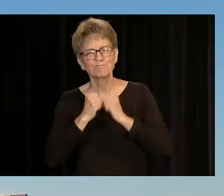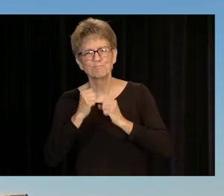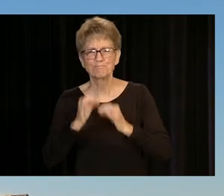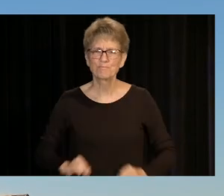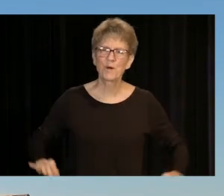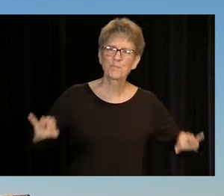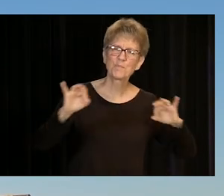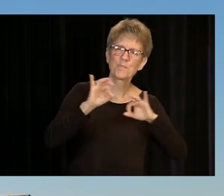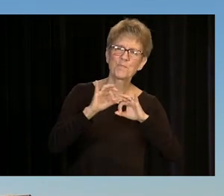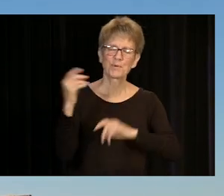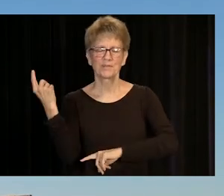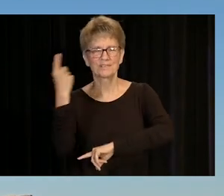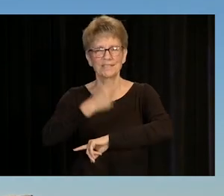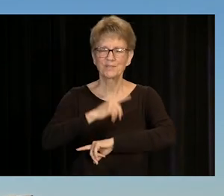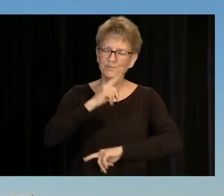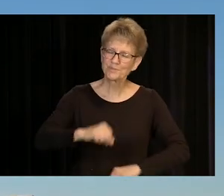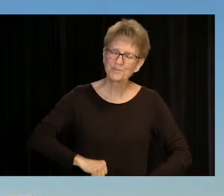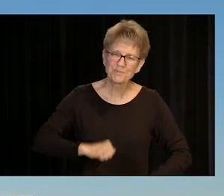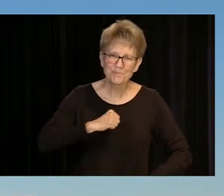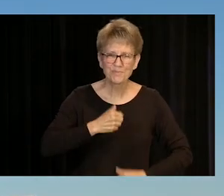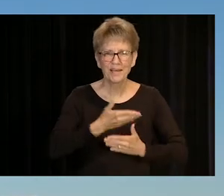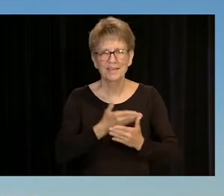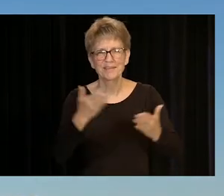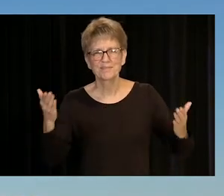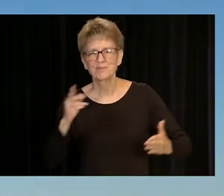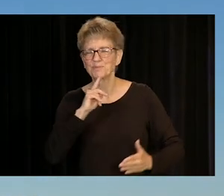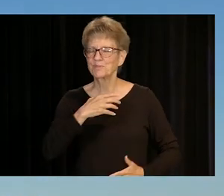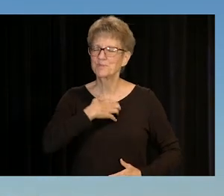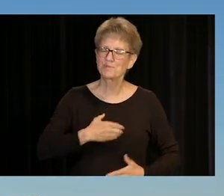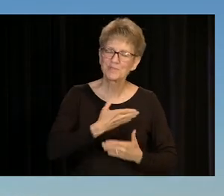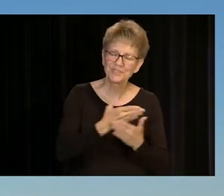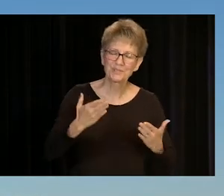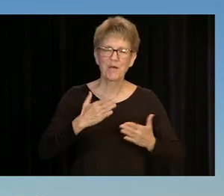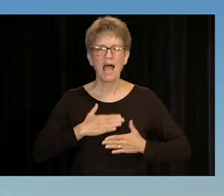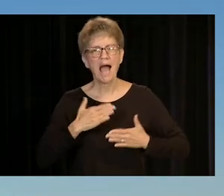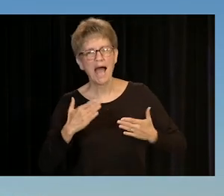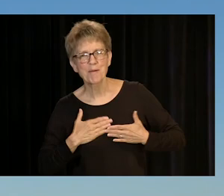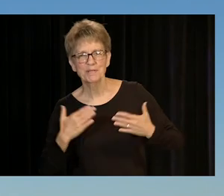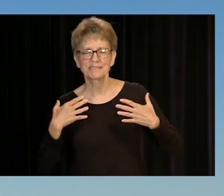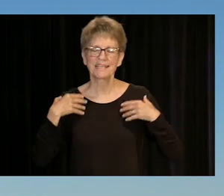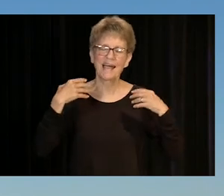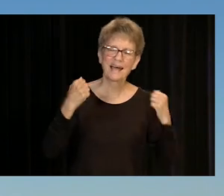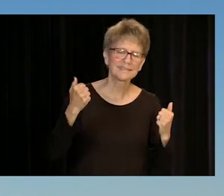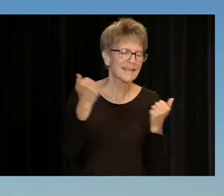AND CHERISH THIS MILESTONE. WE ARE SO PROUD OF YOU, AND WISH YOU HAPPINESS, HEALTH,